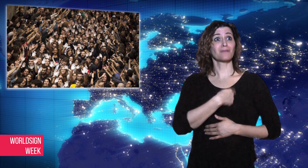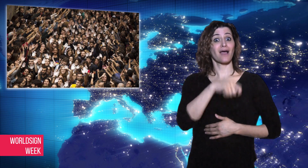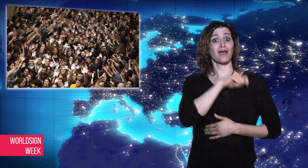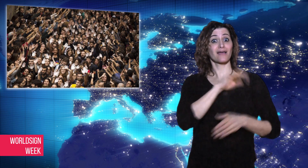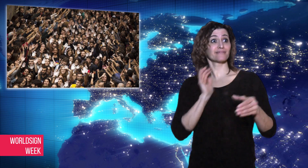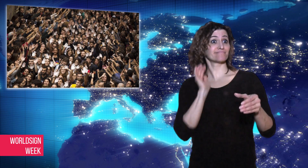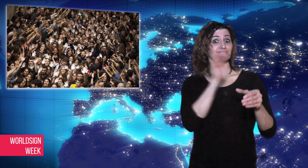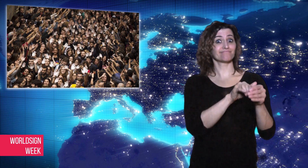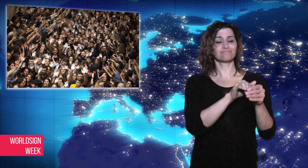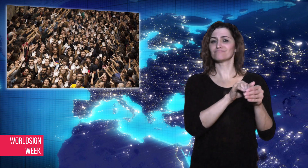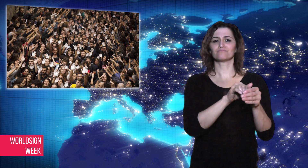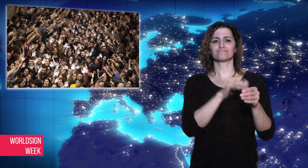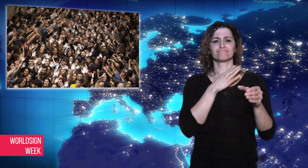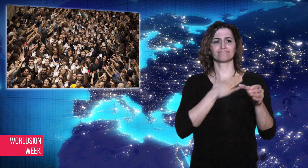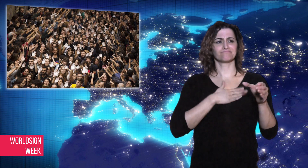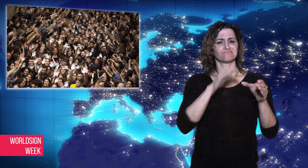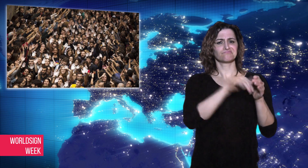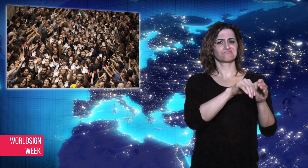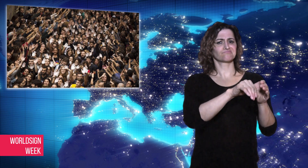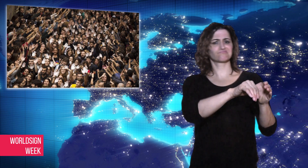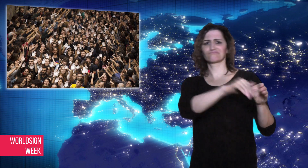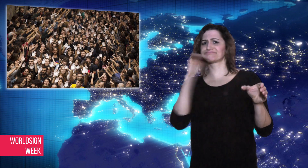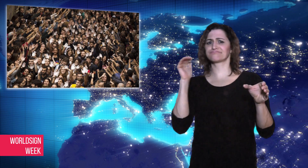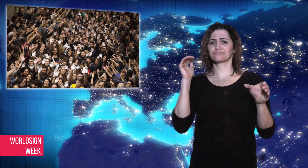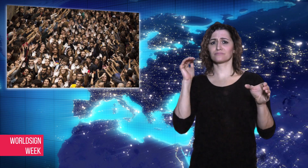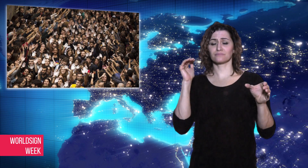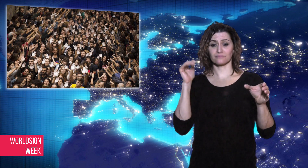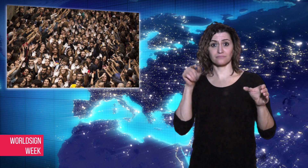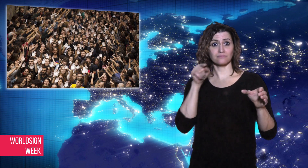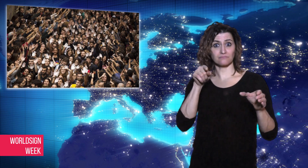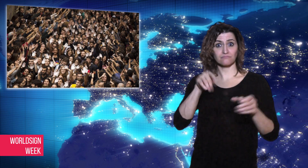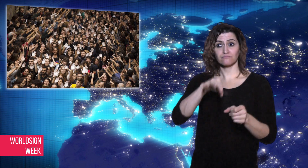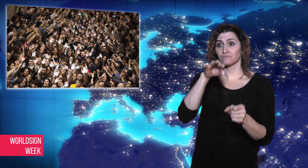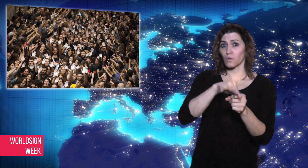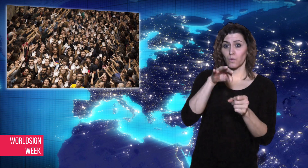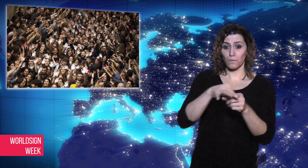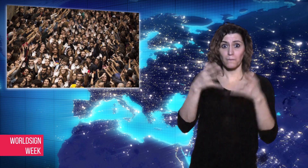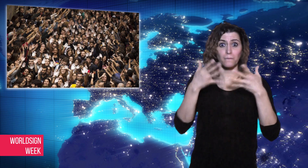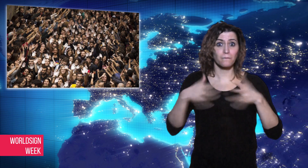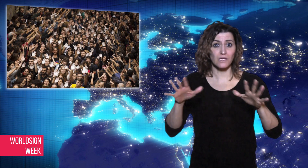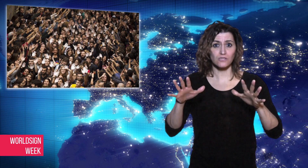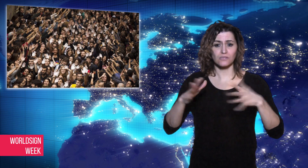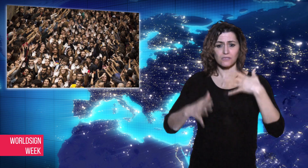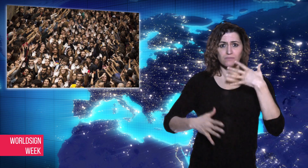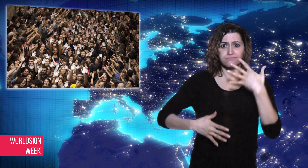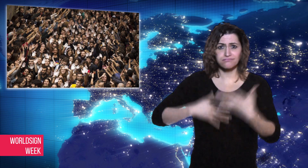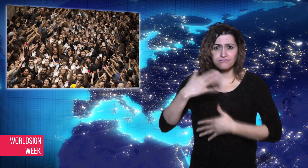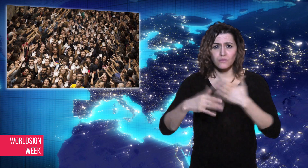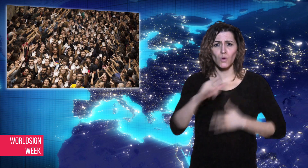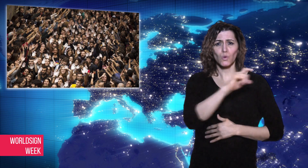be part of Spain, the Spain prosecutor